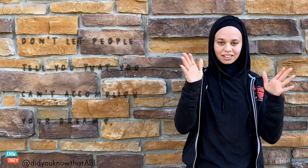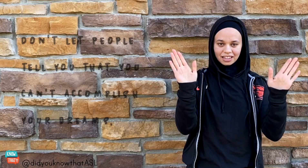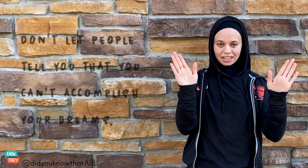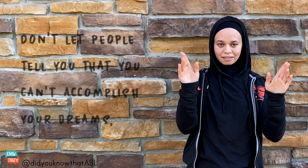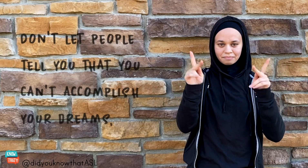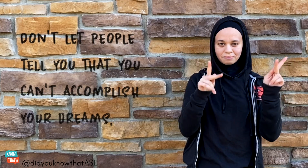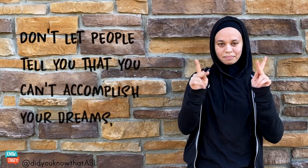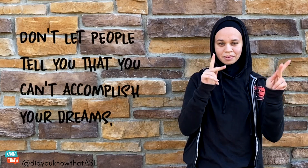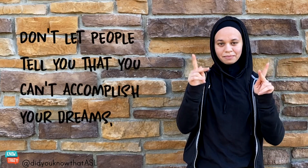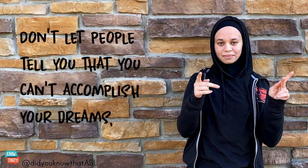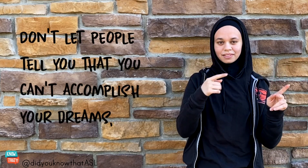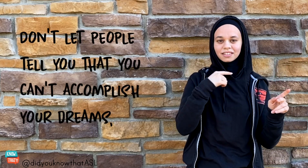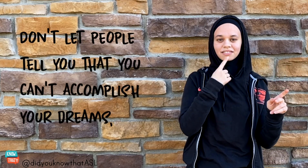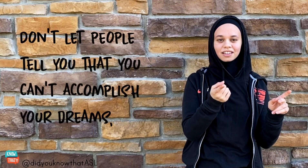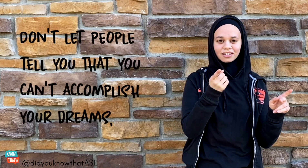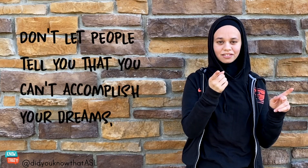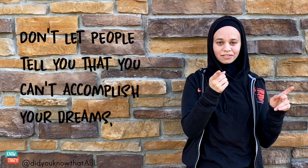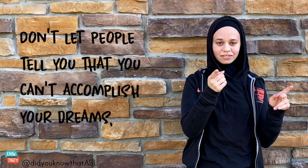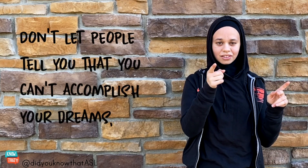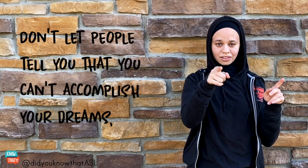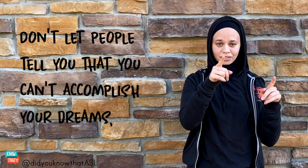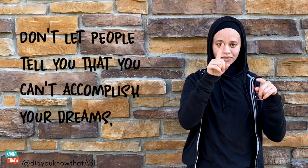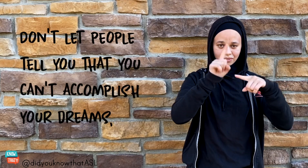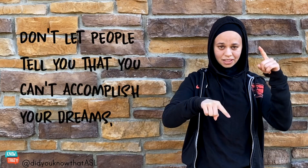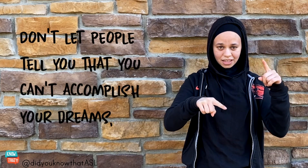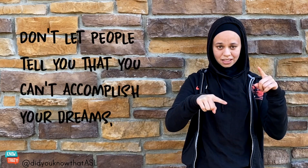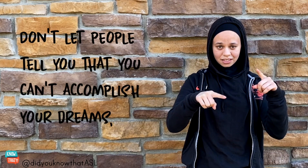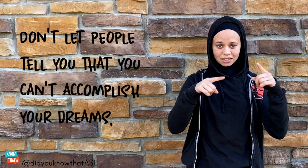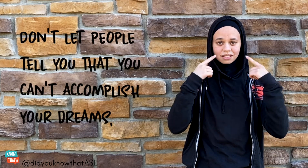Don't let people tell you that you can't accomplish your dreams,